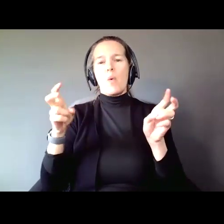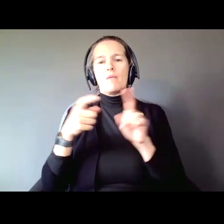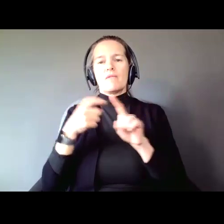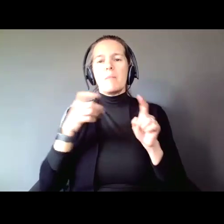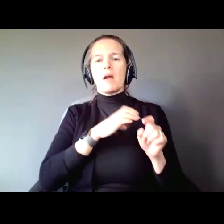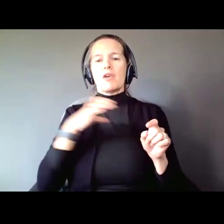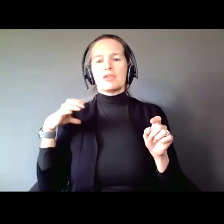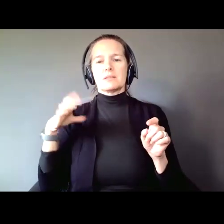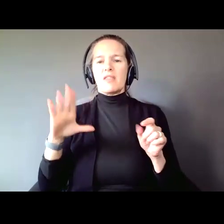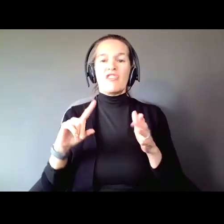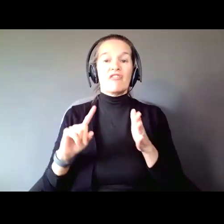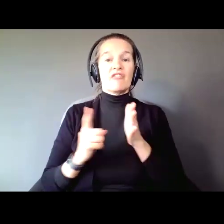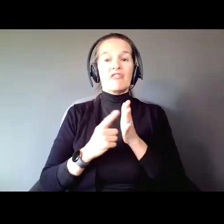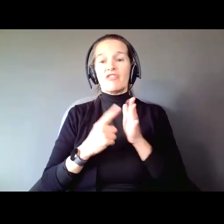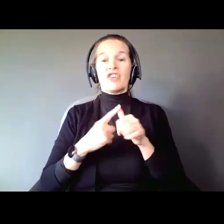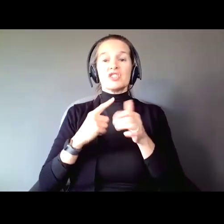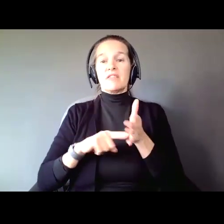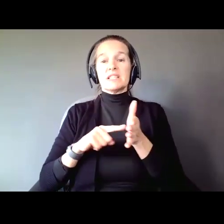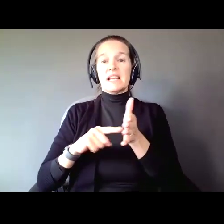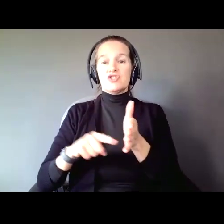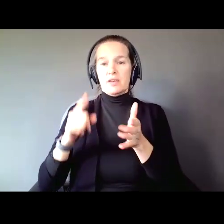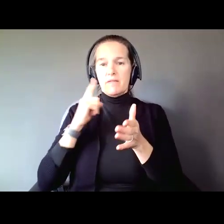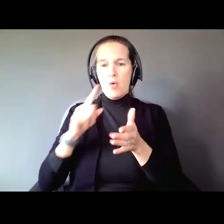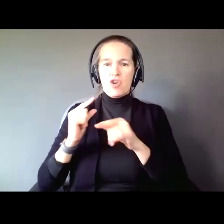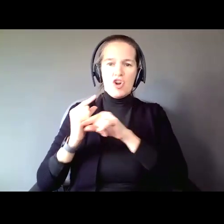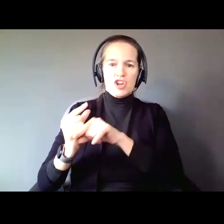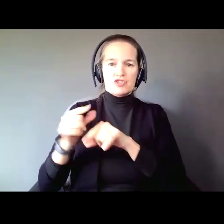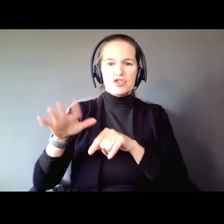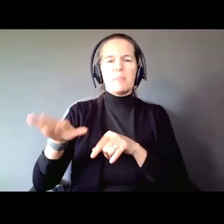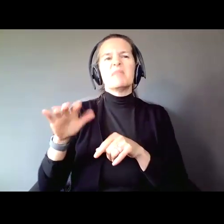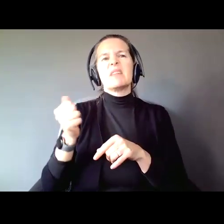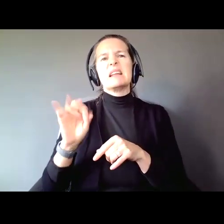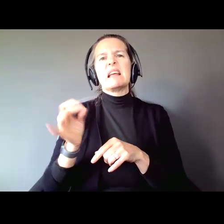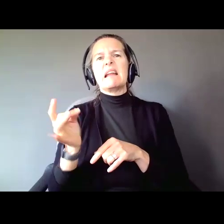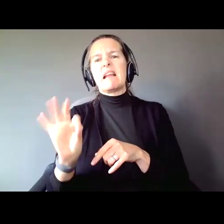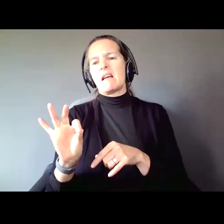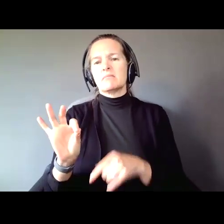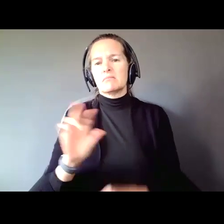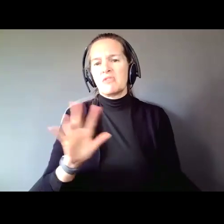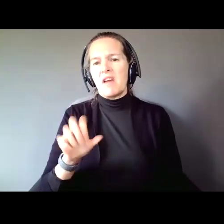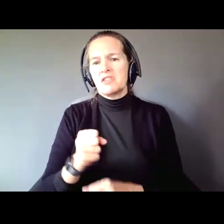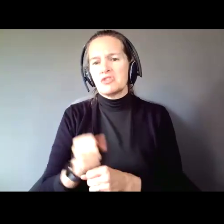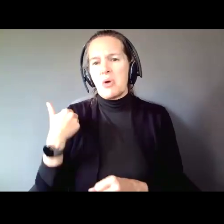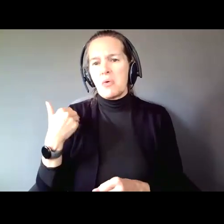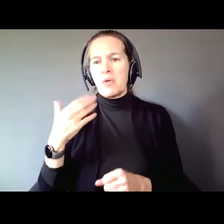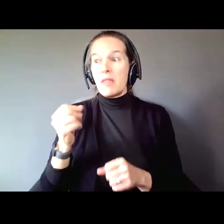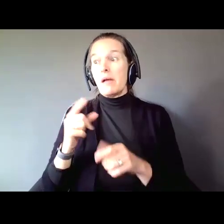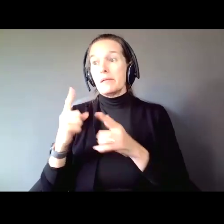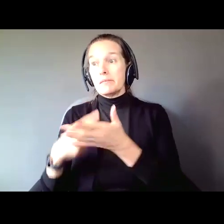guardianship in 1989. So 30 almost 5 years ago. They talked to people under guardianship, talked to guardians, did research,